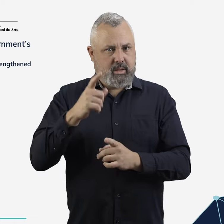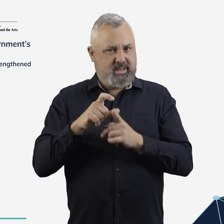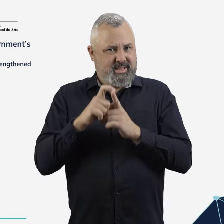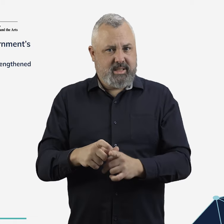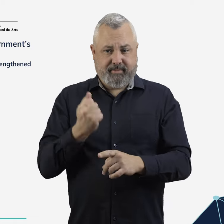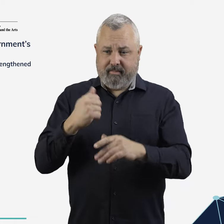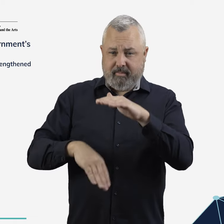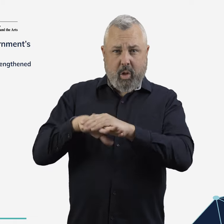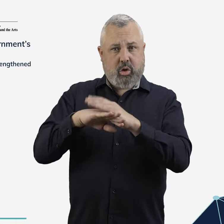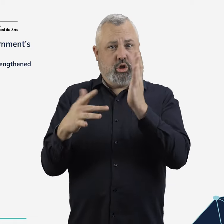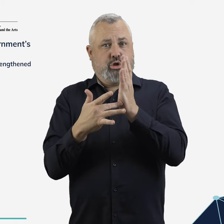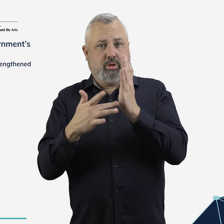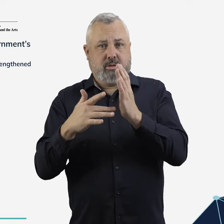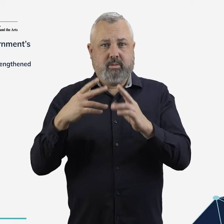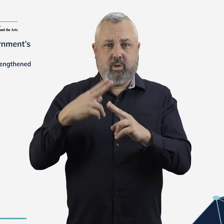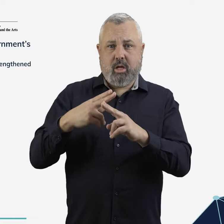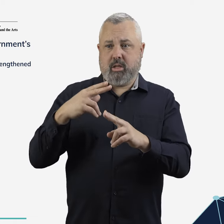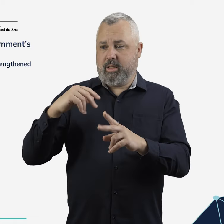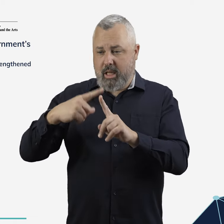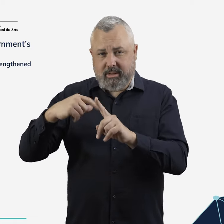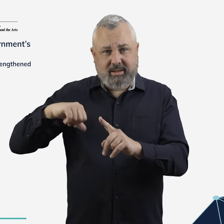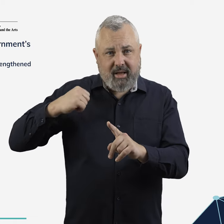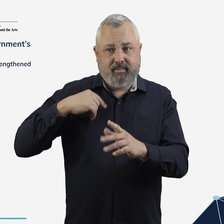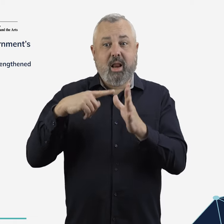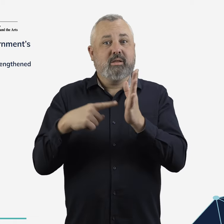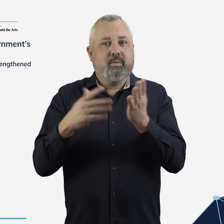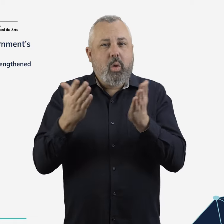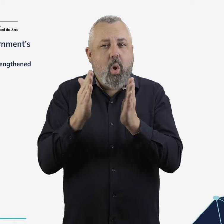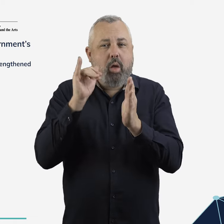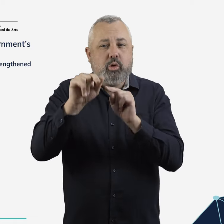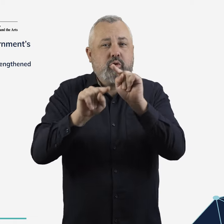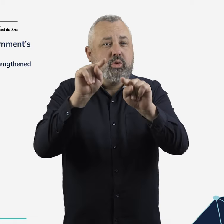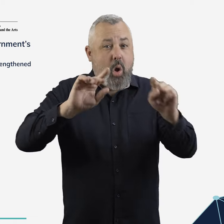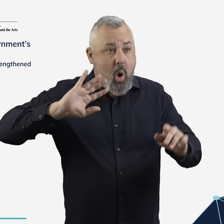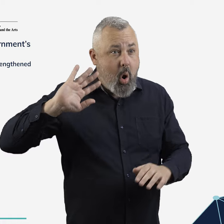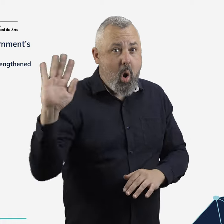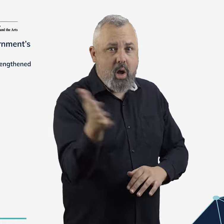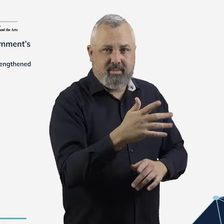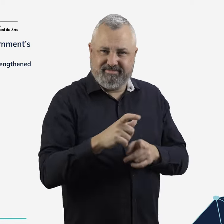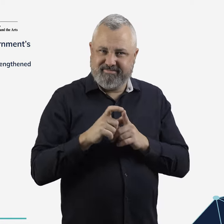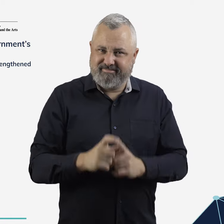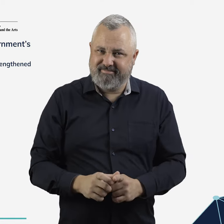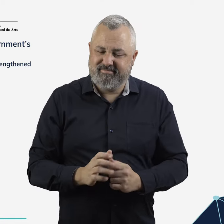at regional airports they do pose challenges for some operators.